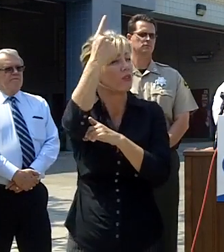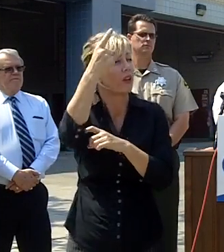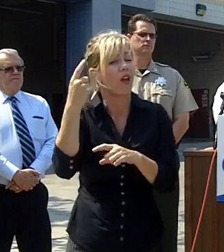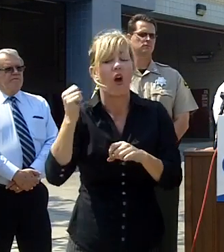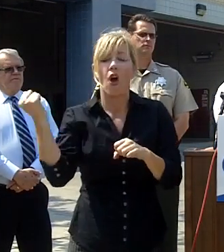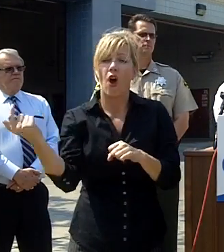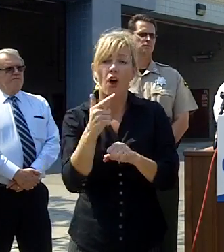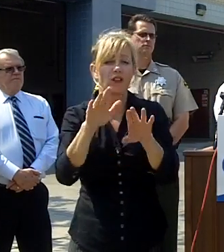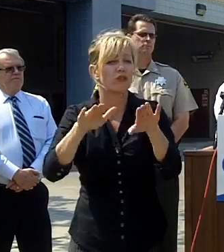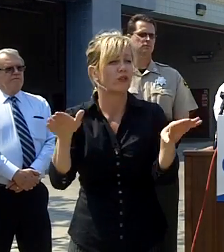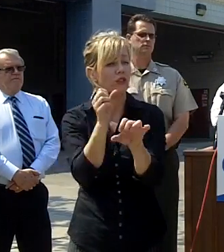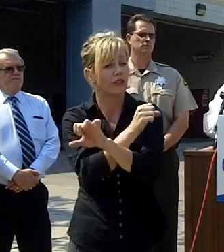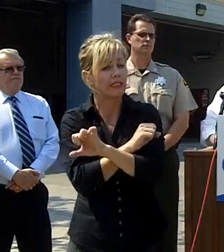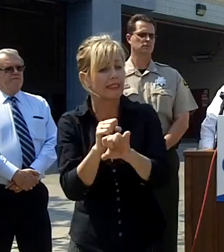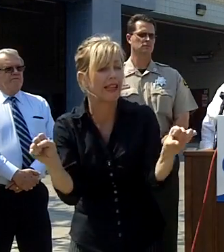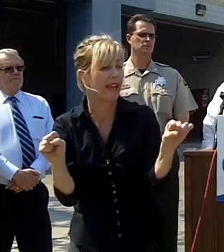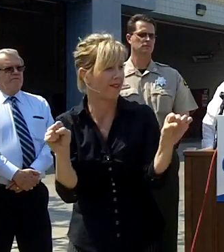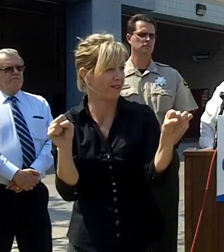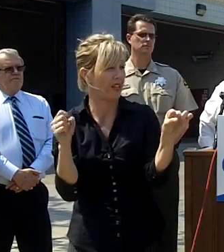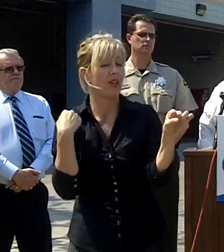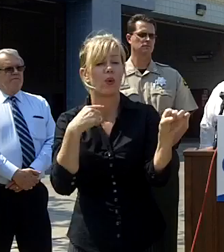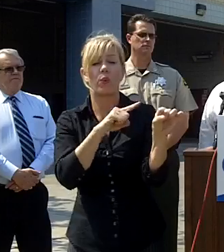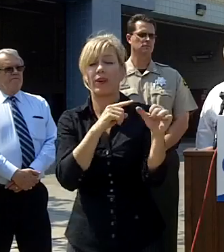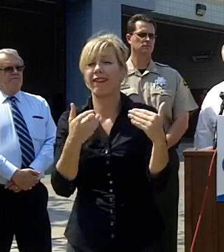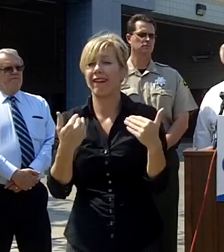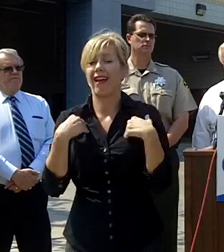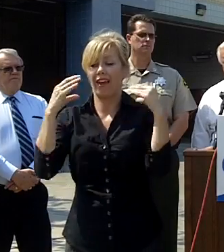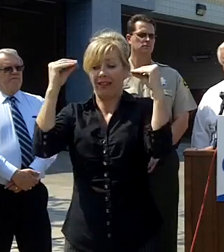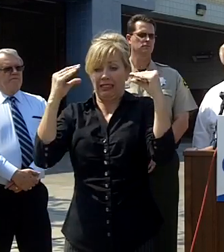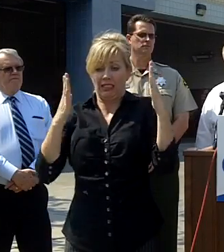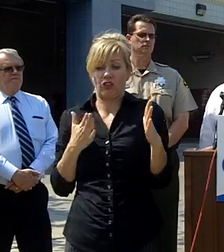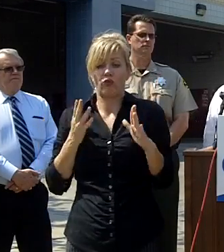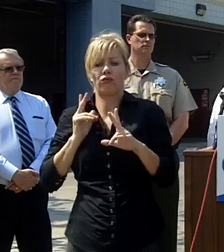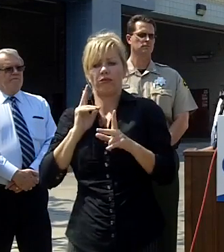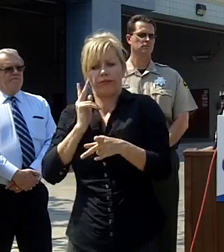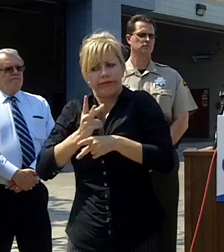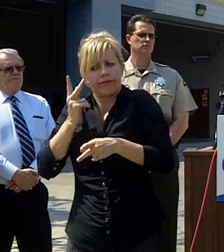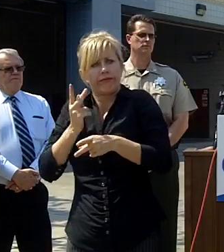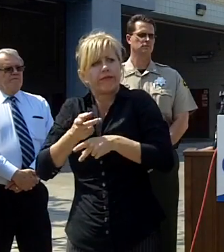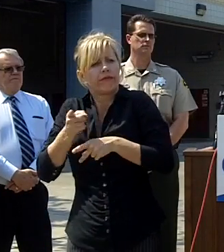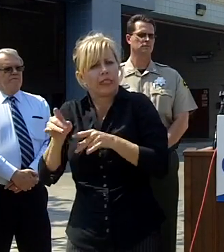picked up as well we know some of our parents are struggling to get here the south and we want them